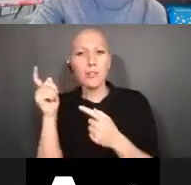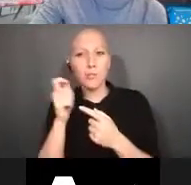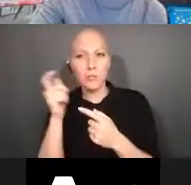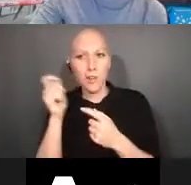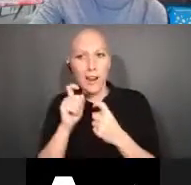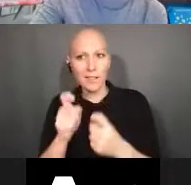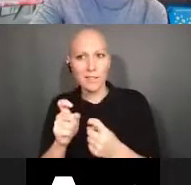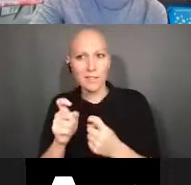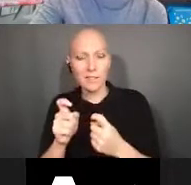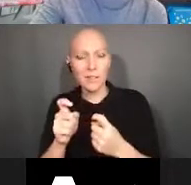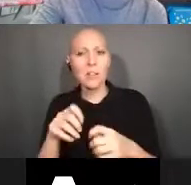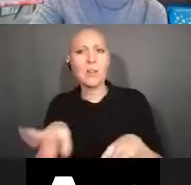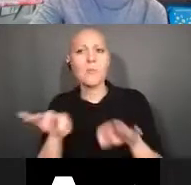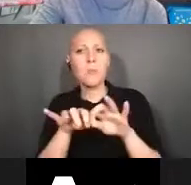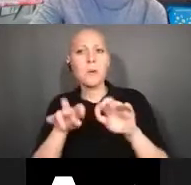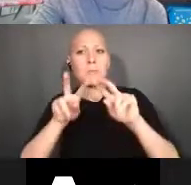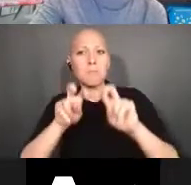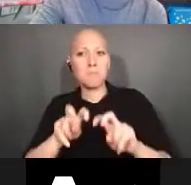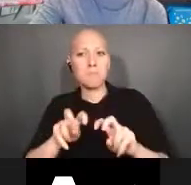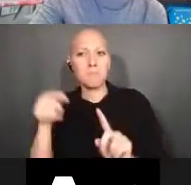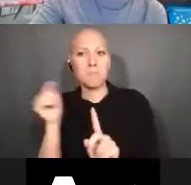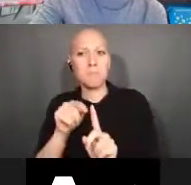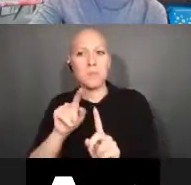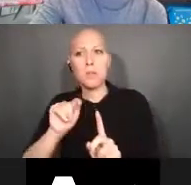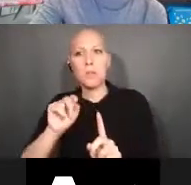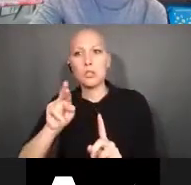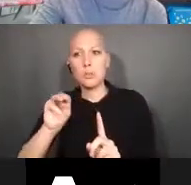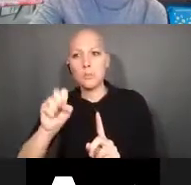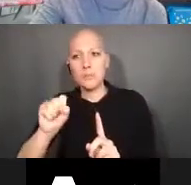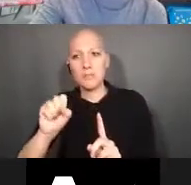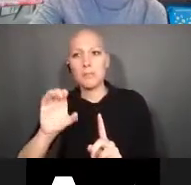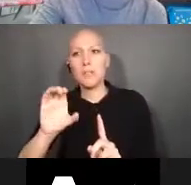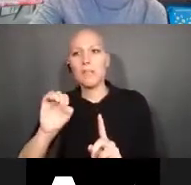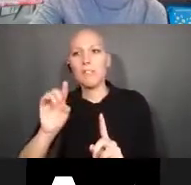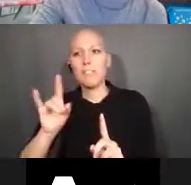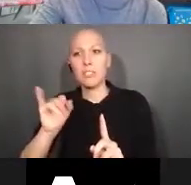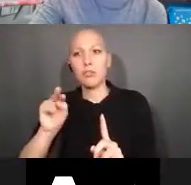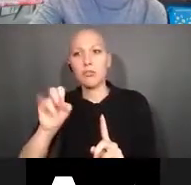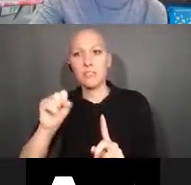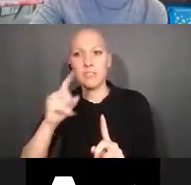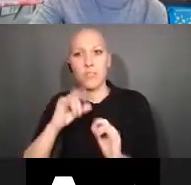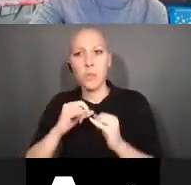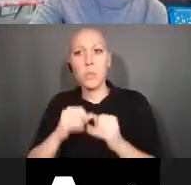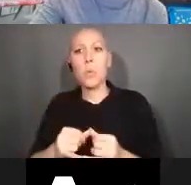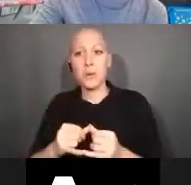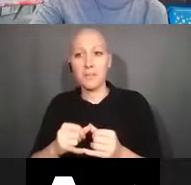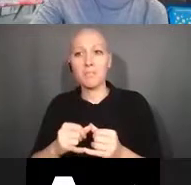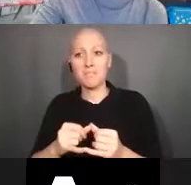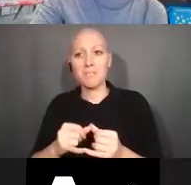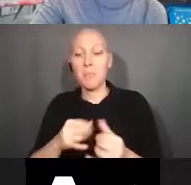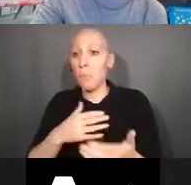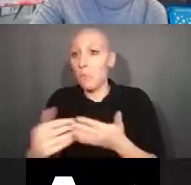so always go back to the terms and conditions of your award. Whatever it is. Grant, contract or other transaction authority.